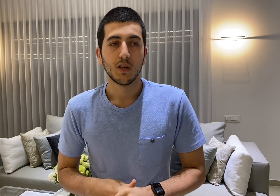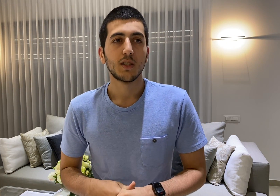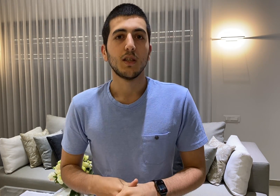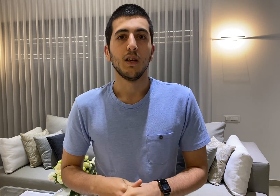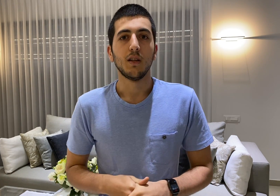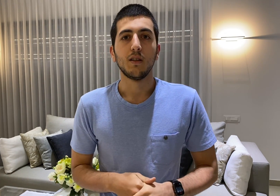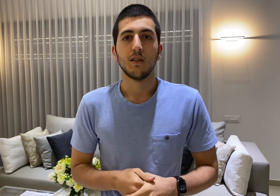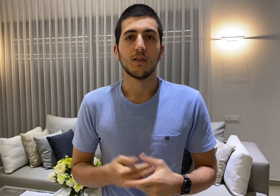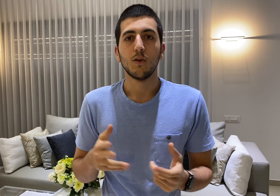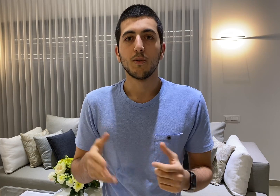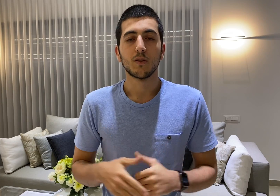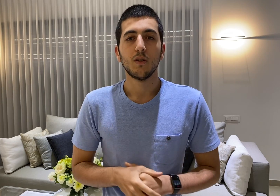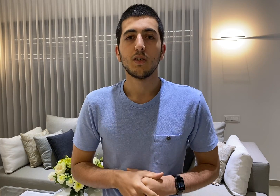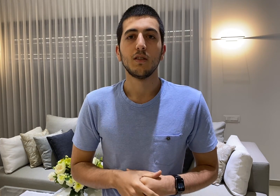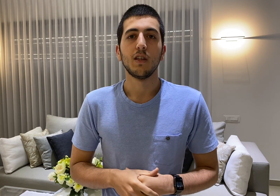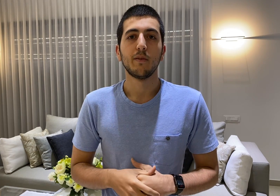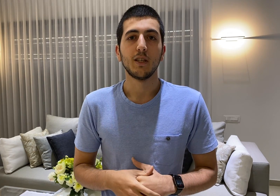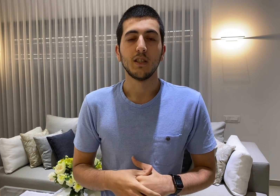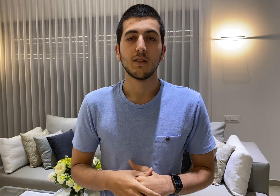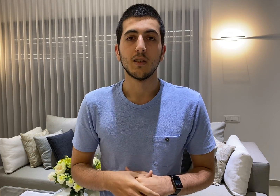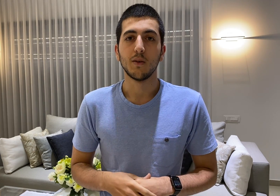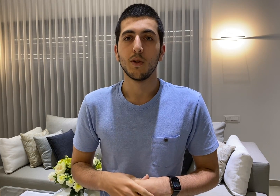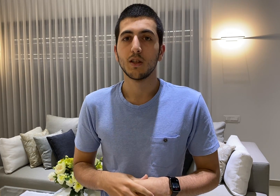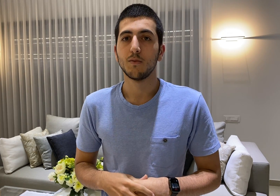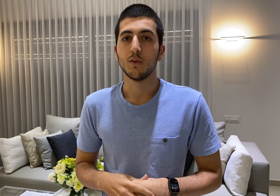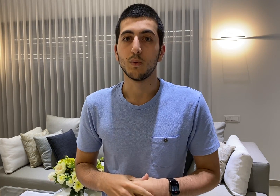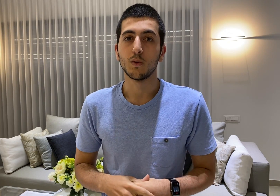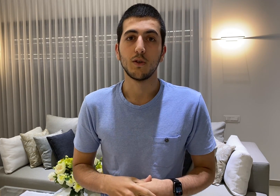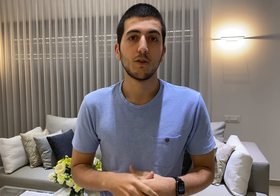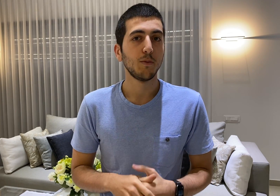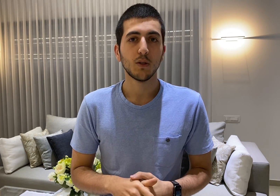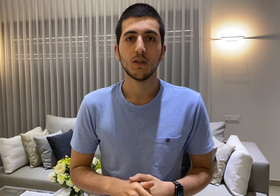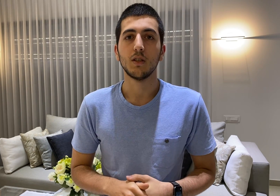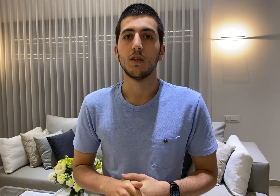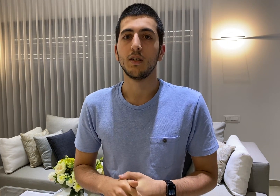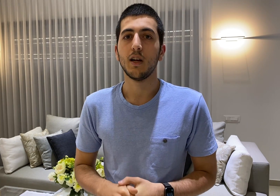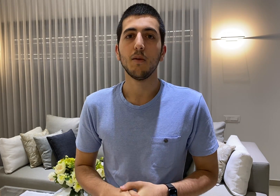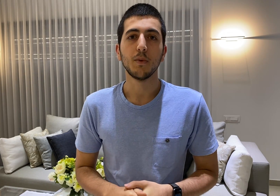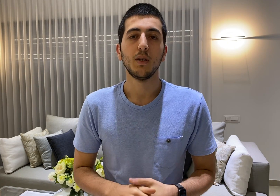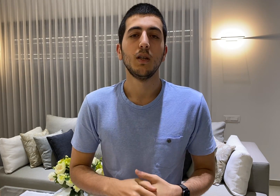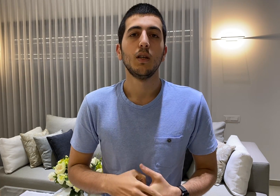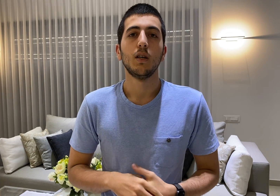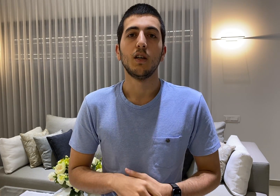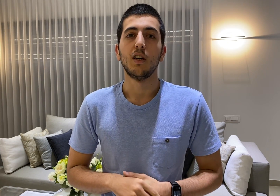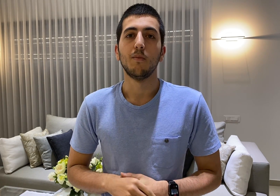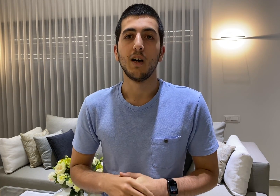and it's open-source and everybody is welcome to contribute and help I will